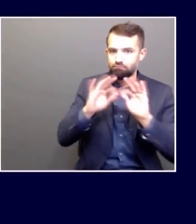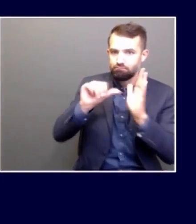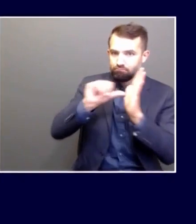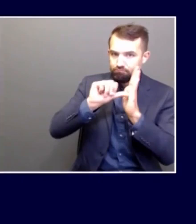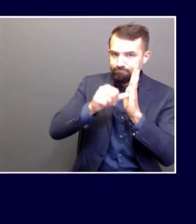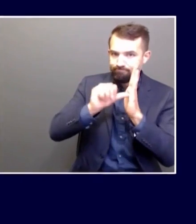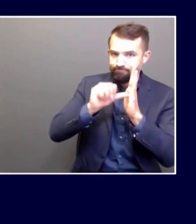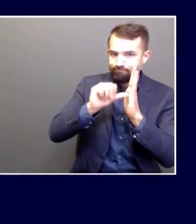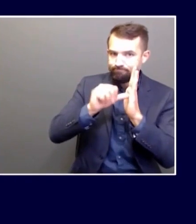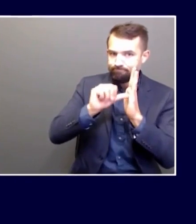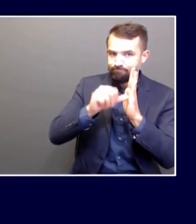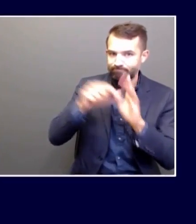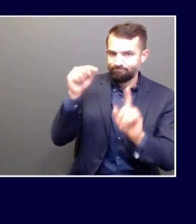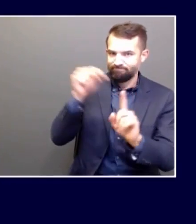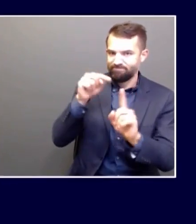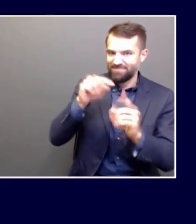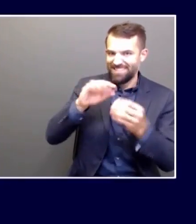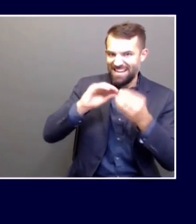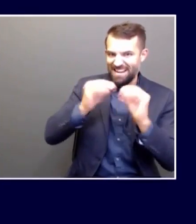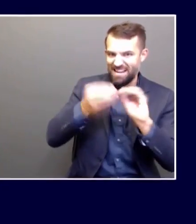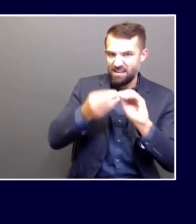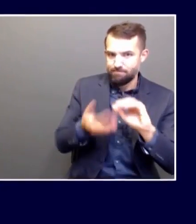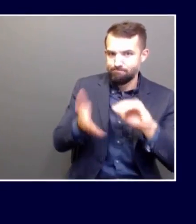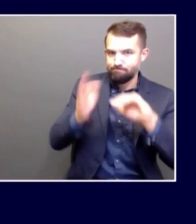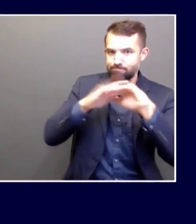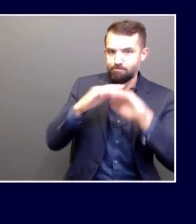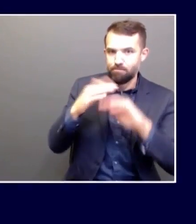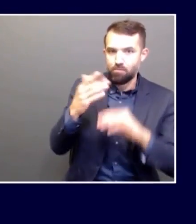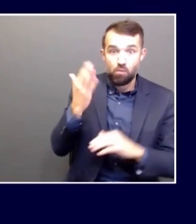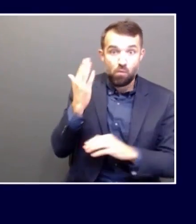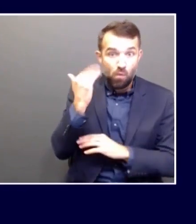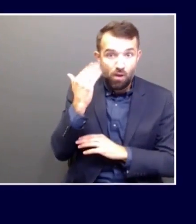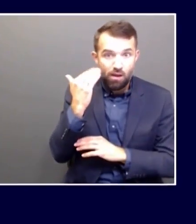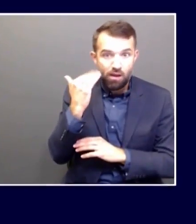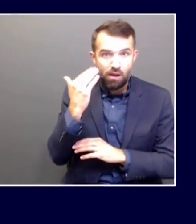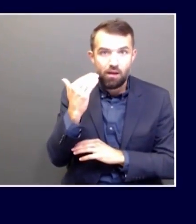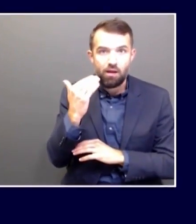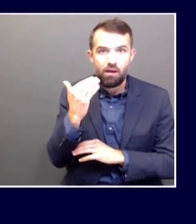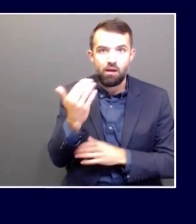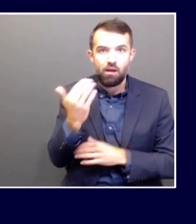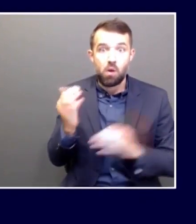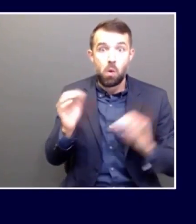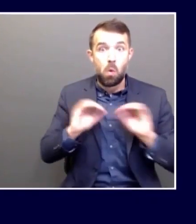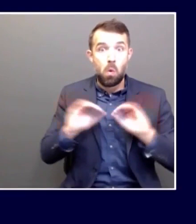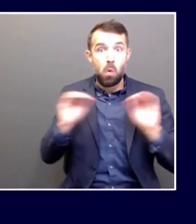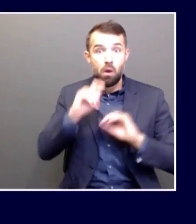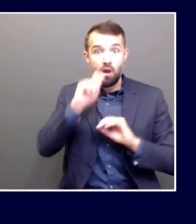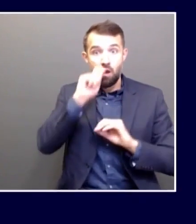HE BECAME WELL KNOWN AS THE ASL INTERPRETER FOR COVID 19 PANDEMIC BRIEFINGS HELD BY MAINE STATE OFFICIALS.